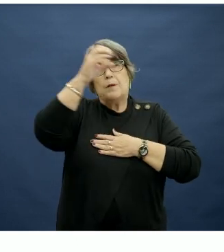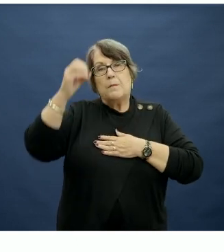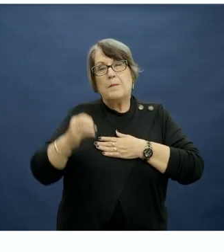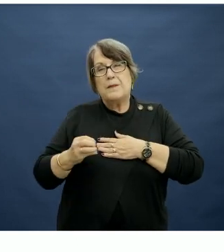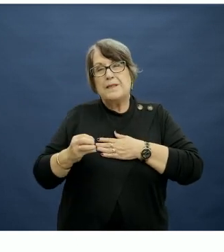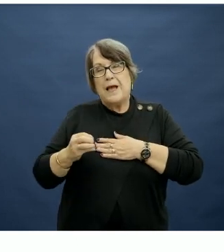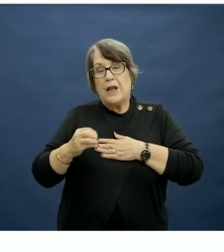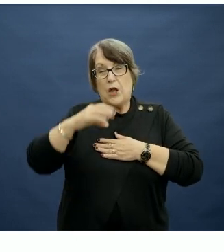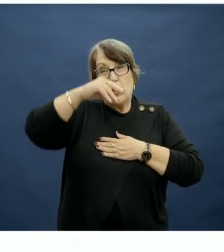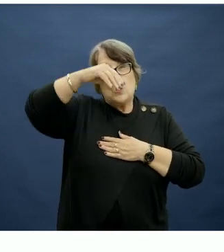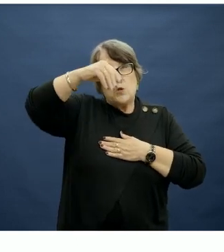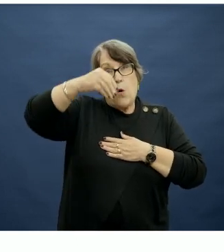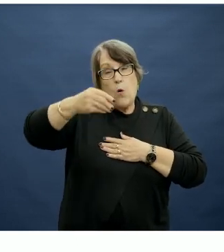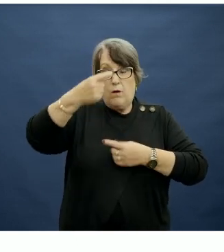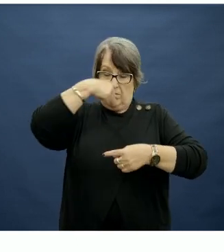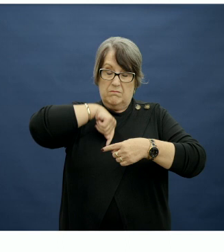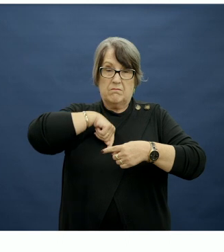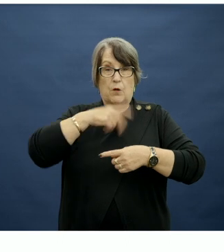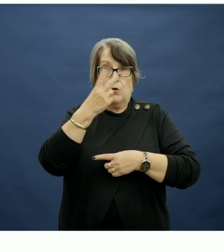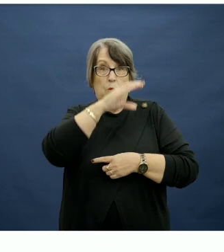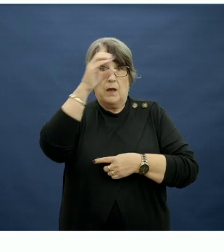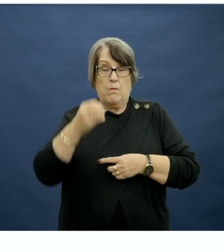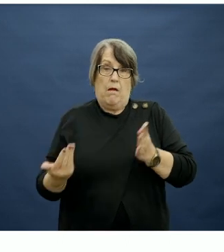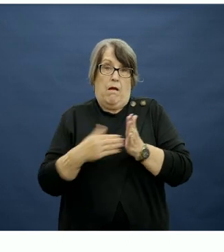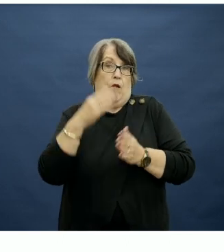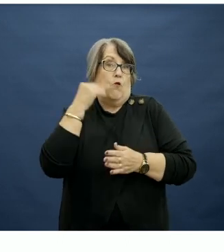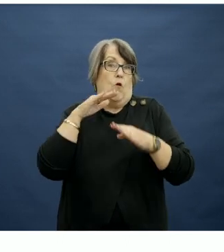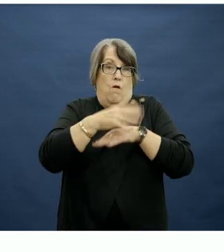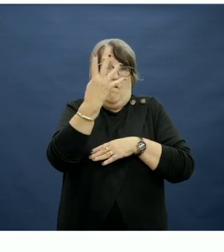intake by 20% and added sugars by over 40%.